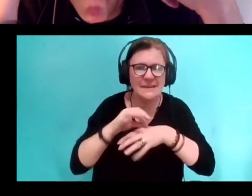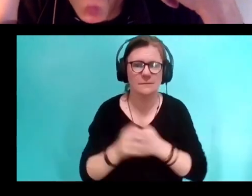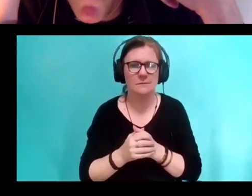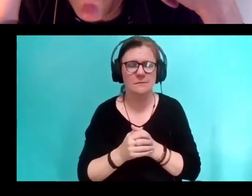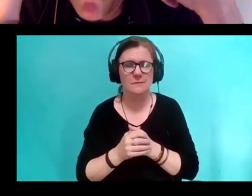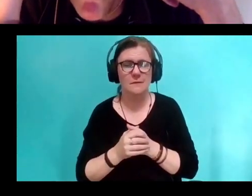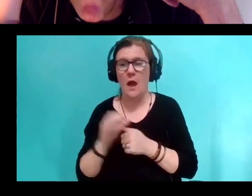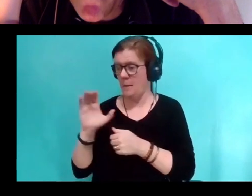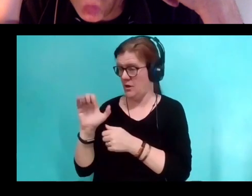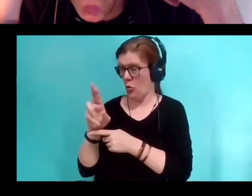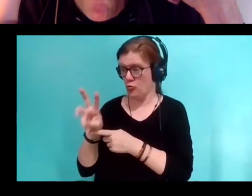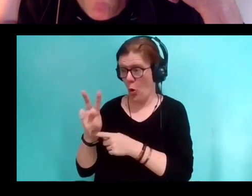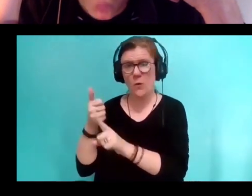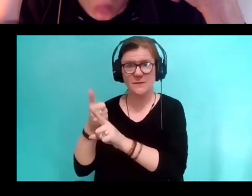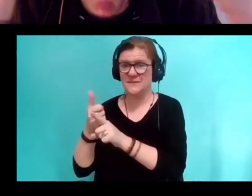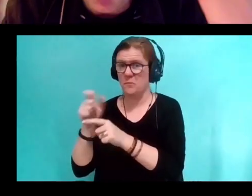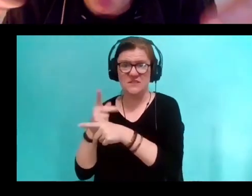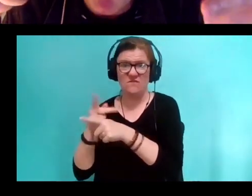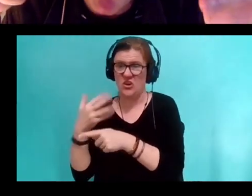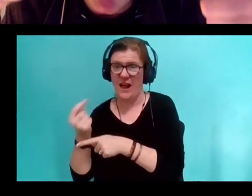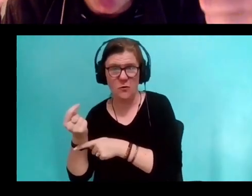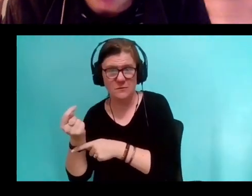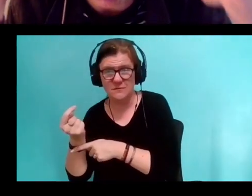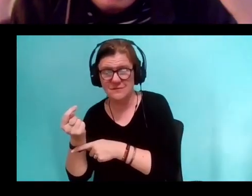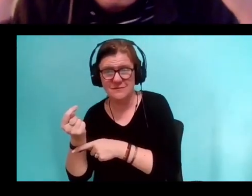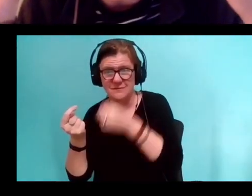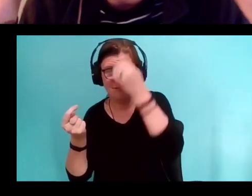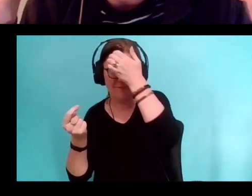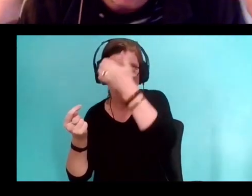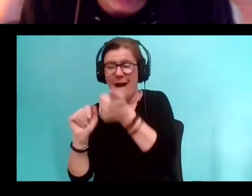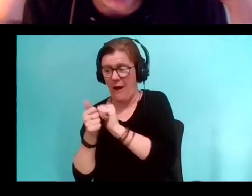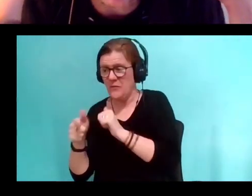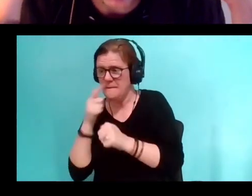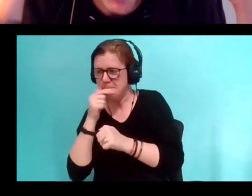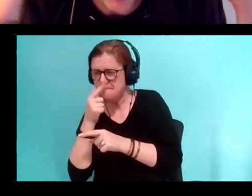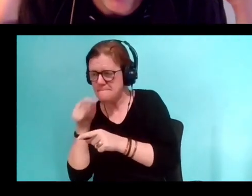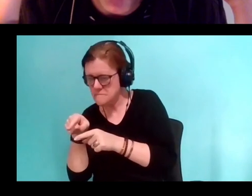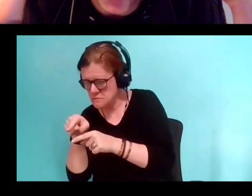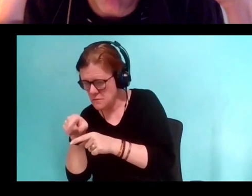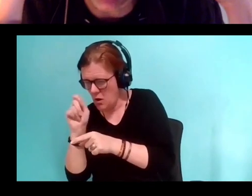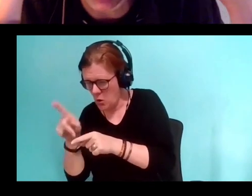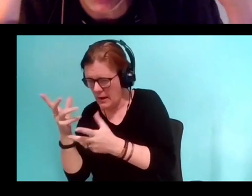in it's little corvian brain, which is not a word you get to use very often, in it's corvian brain.